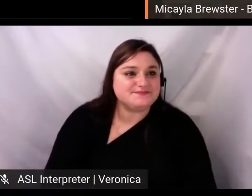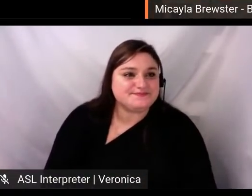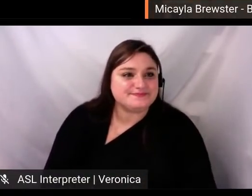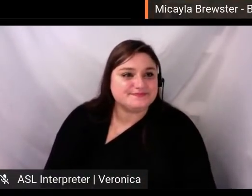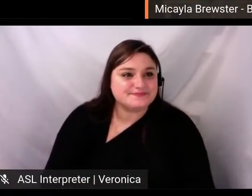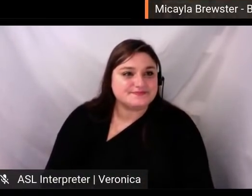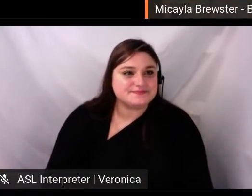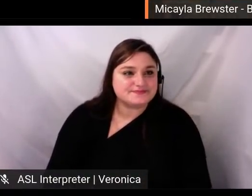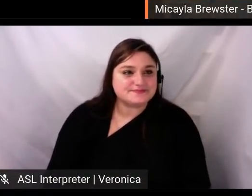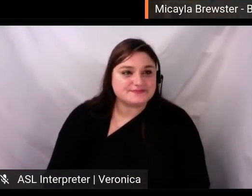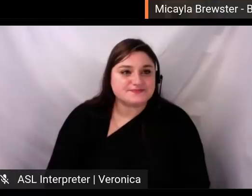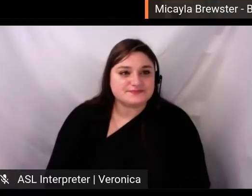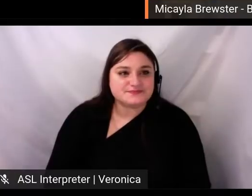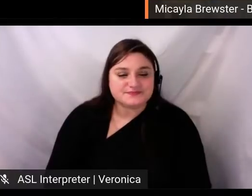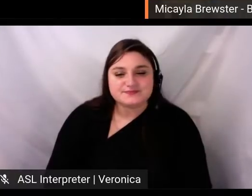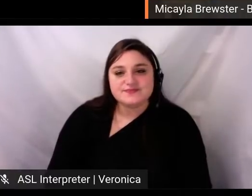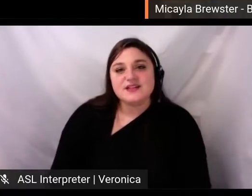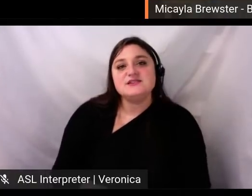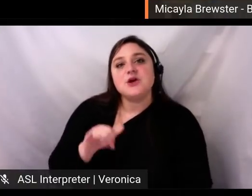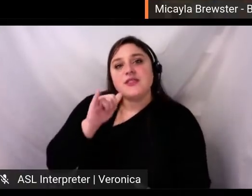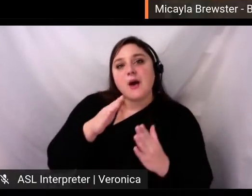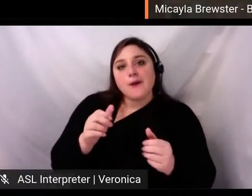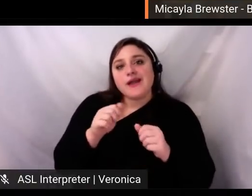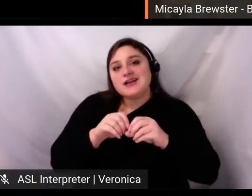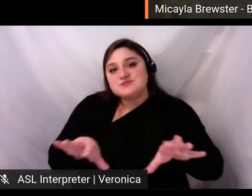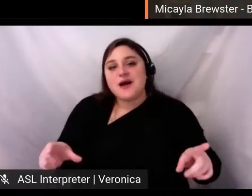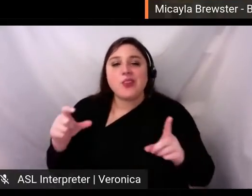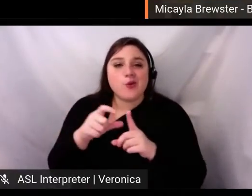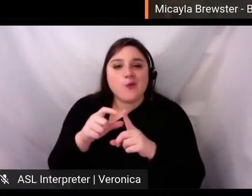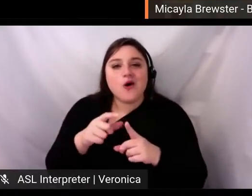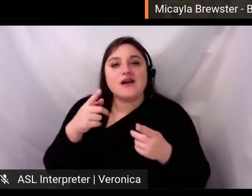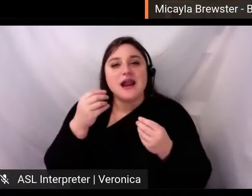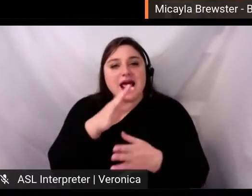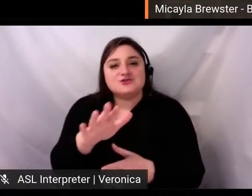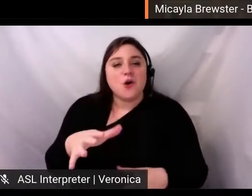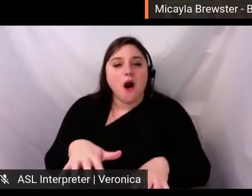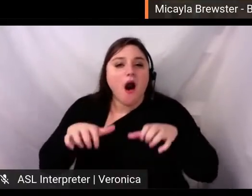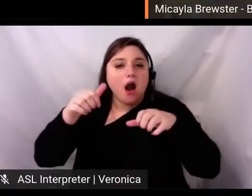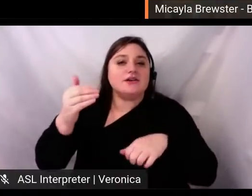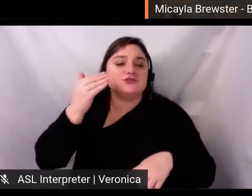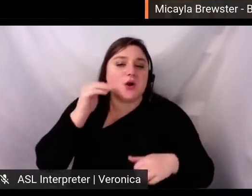and learning how your audience... you know, best best can act as those